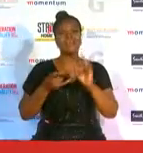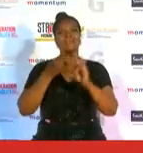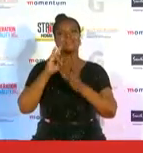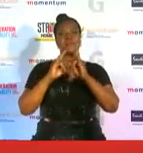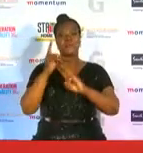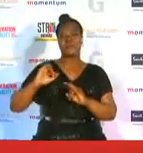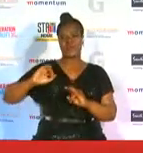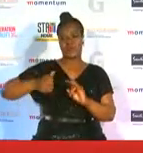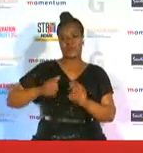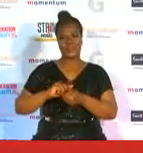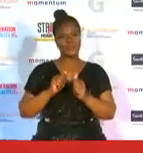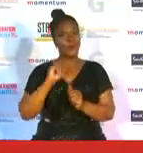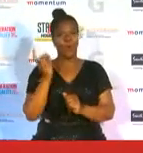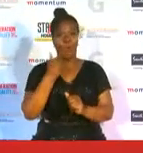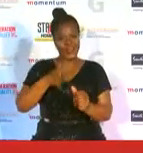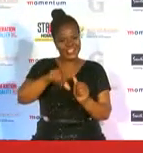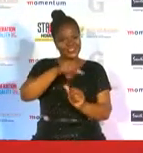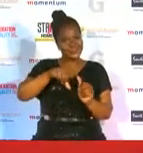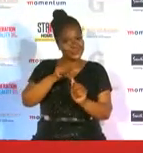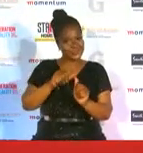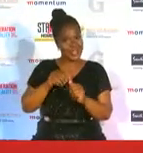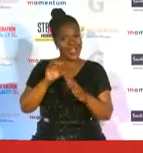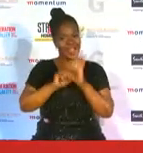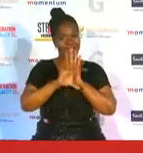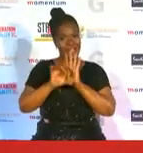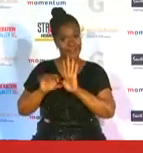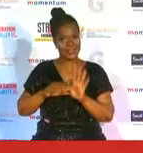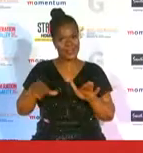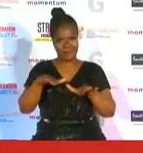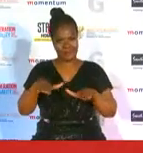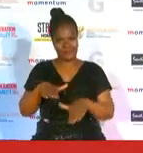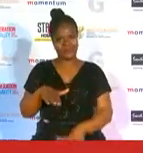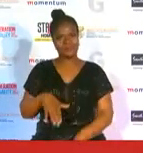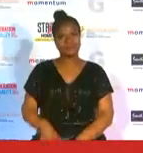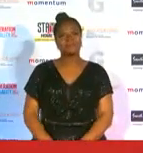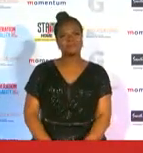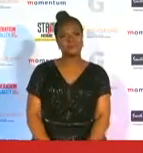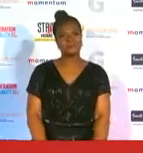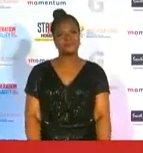her social media platforms madame deputy president i'm a deputy